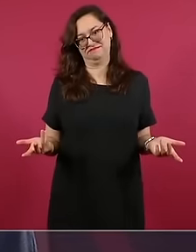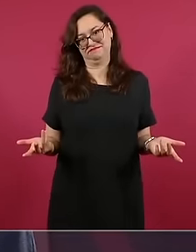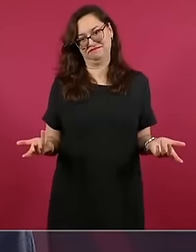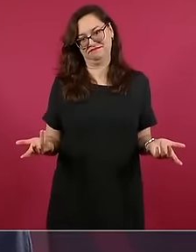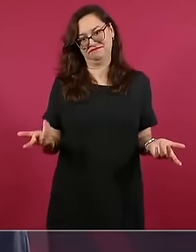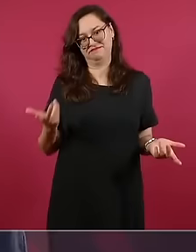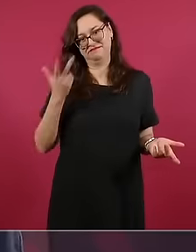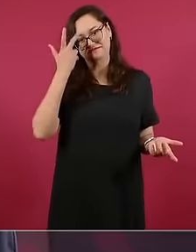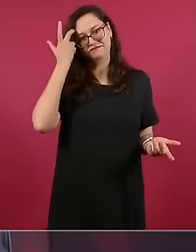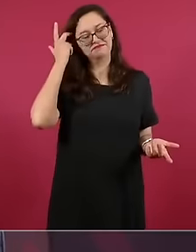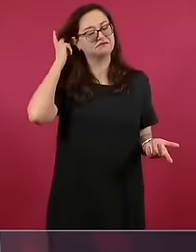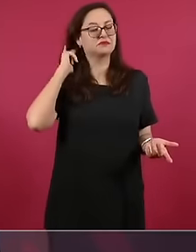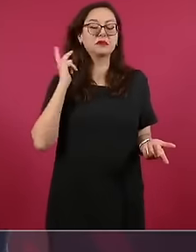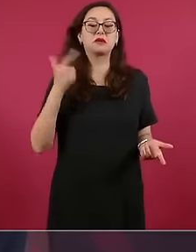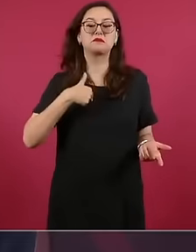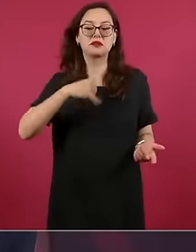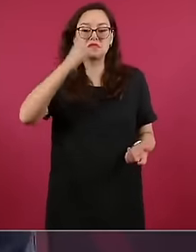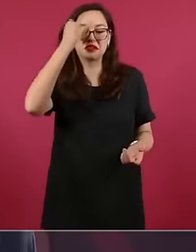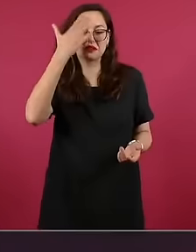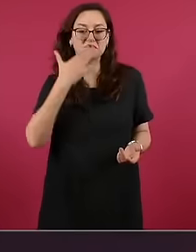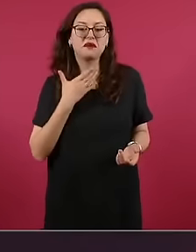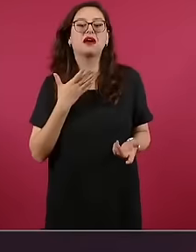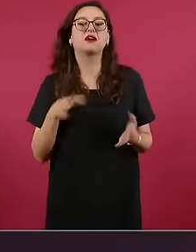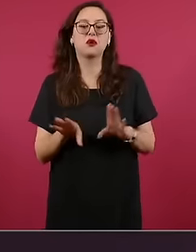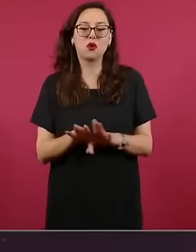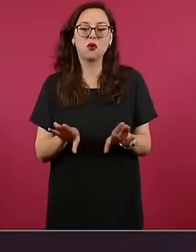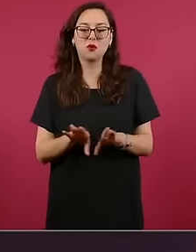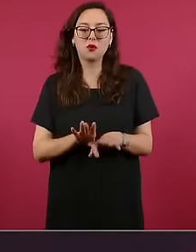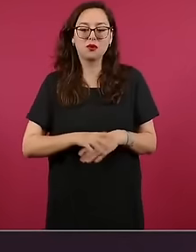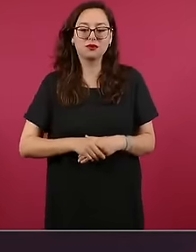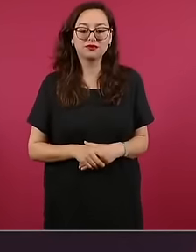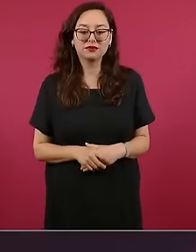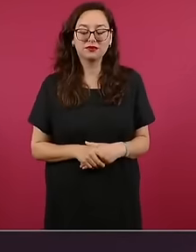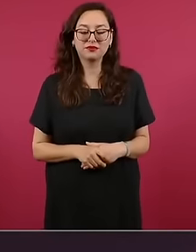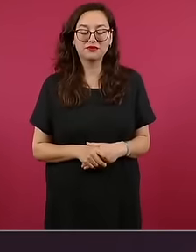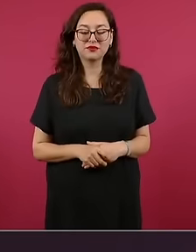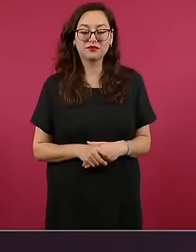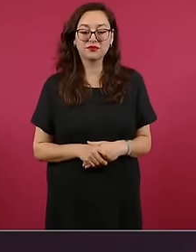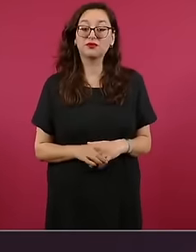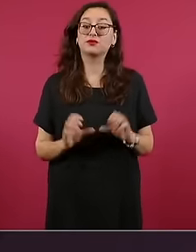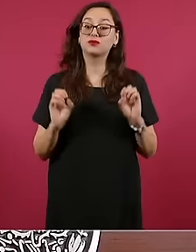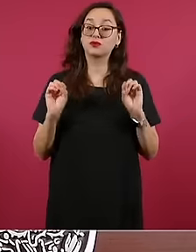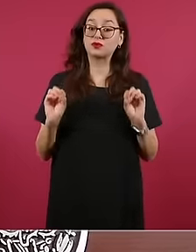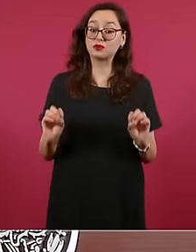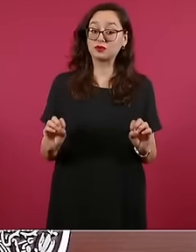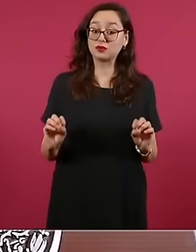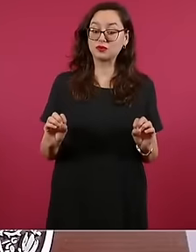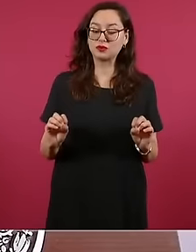or as I said some time or a house in